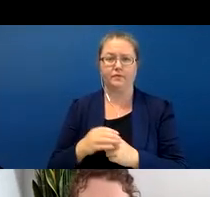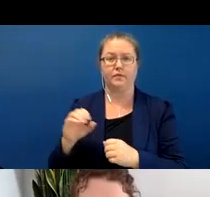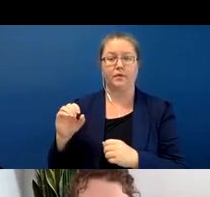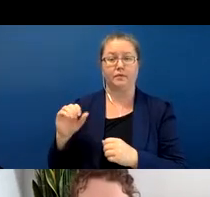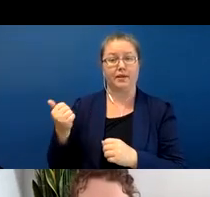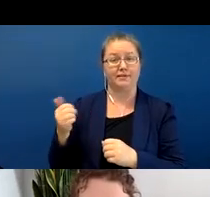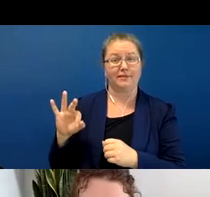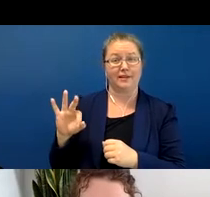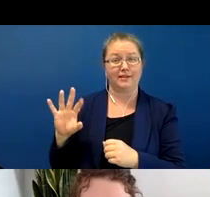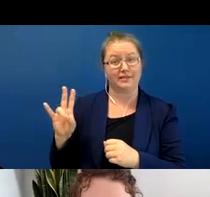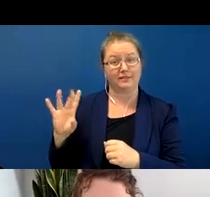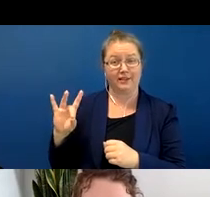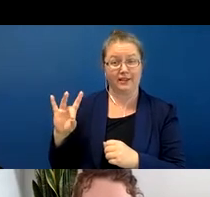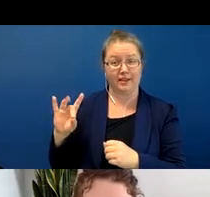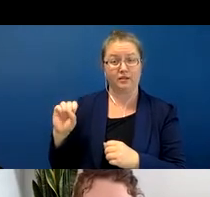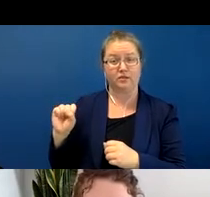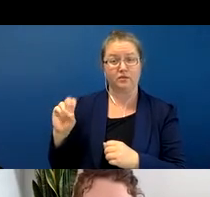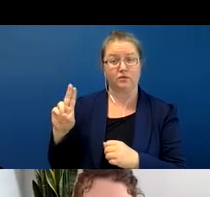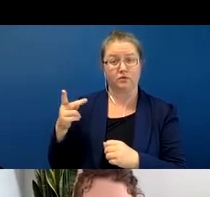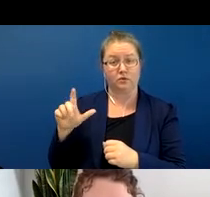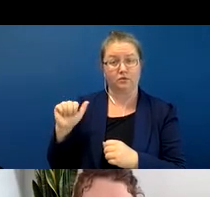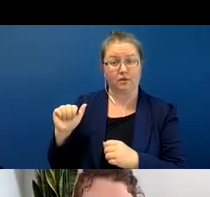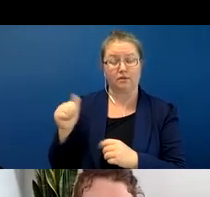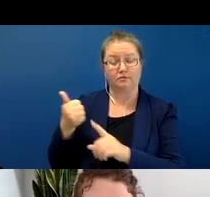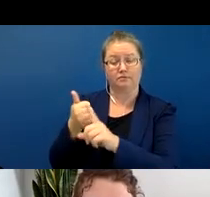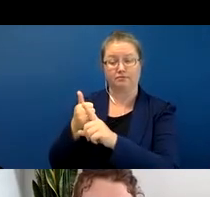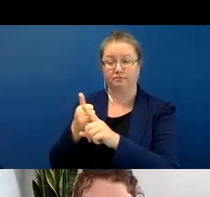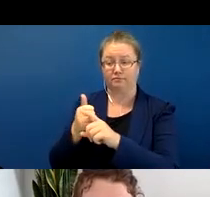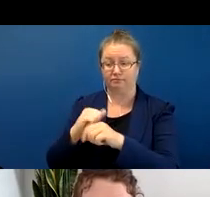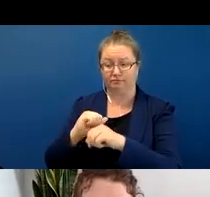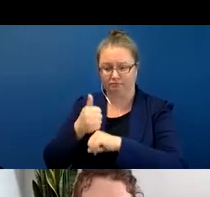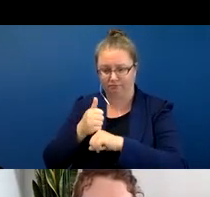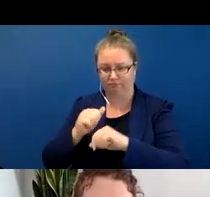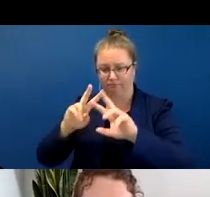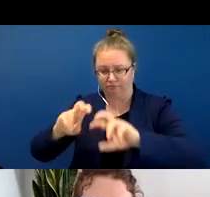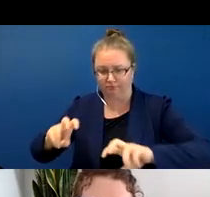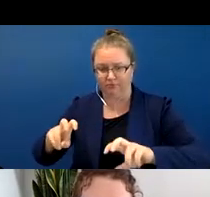with these categories in the 70s they weren't fully complete. And then